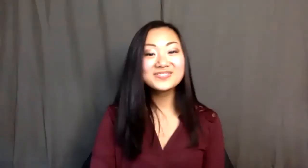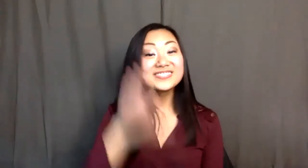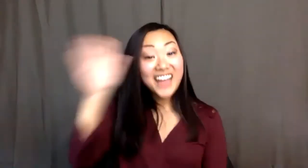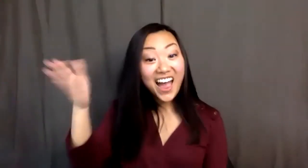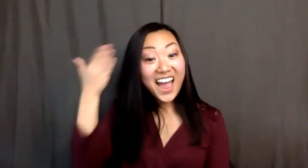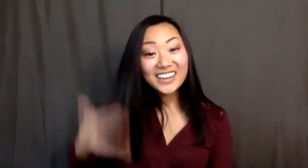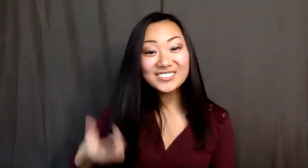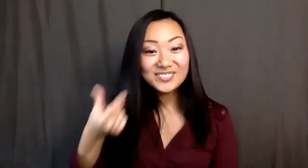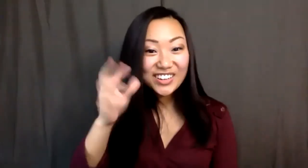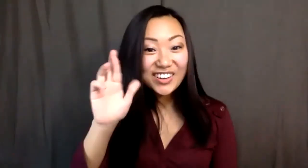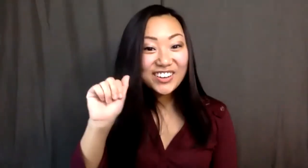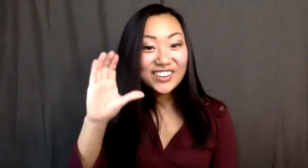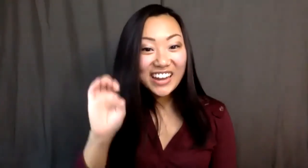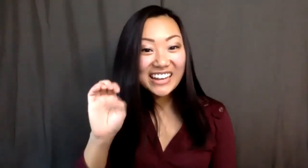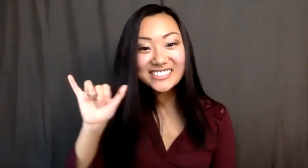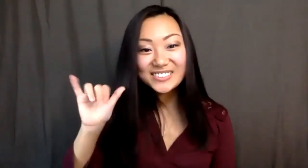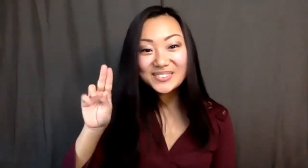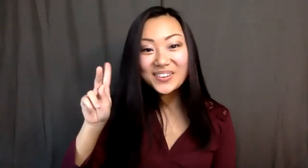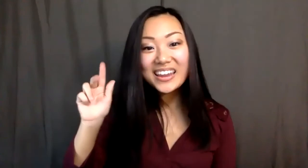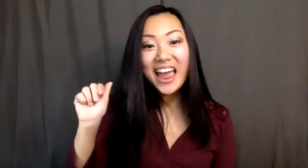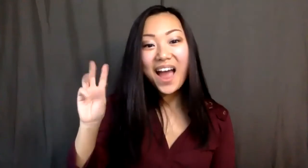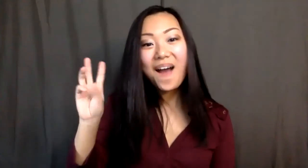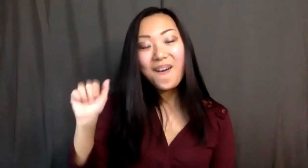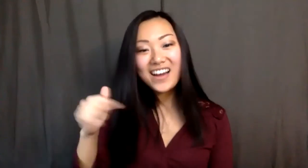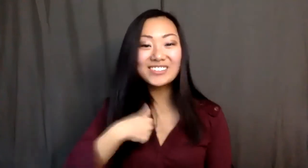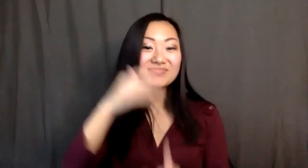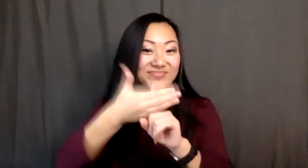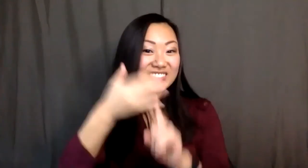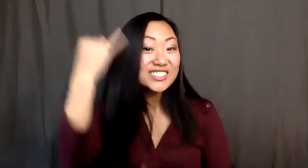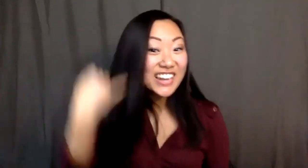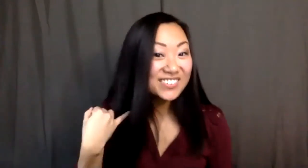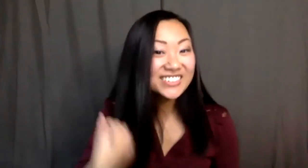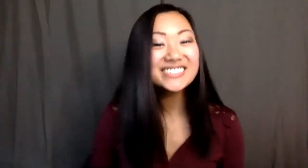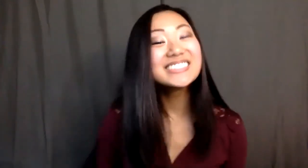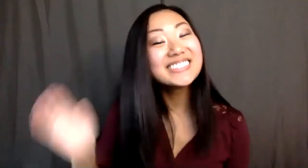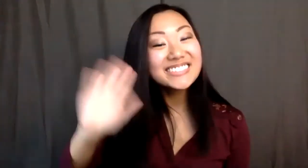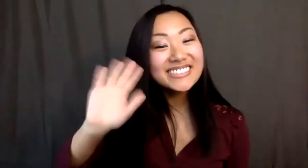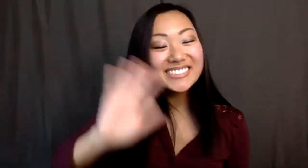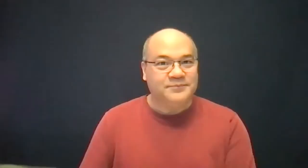Hi! I'm Grace Yukawa I played Jennifer.